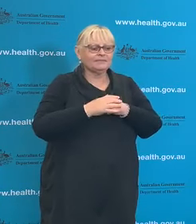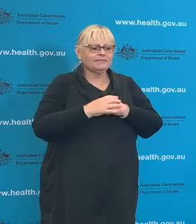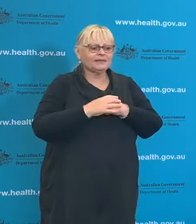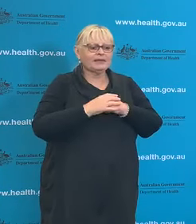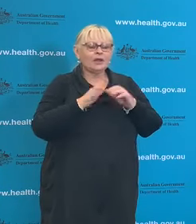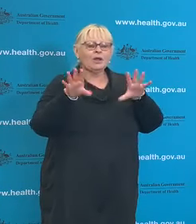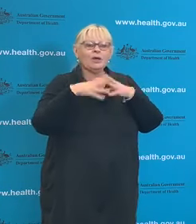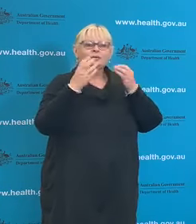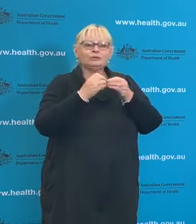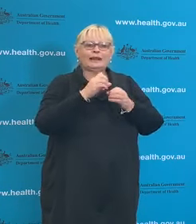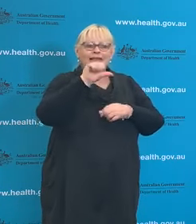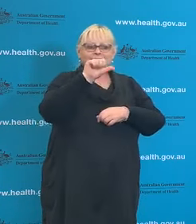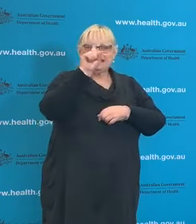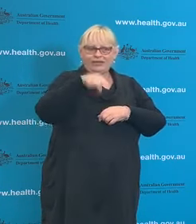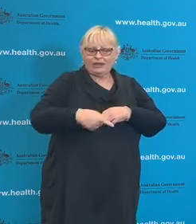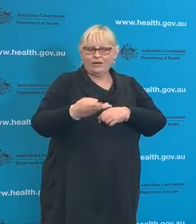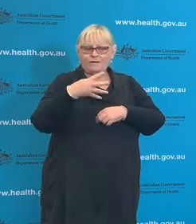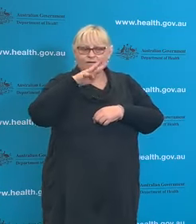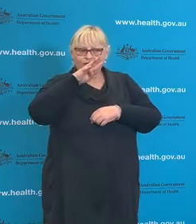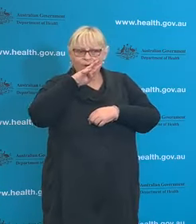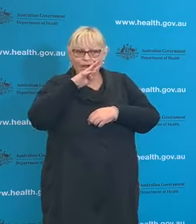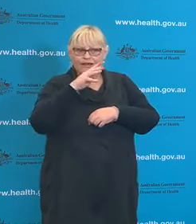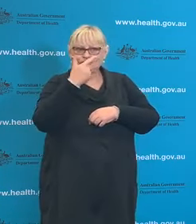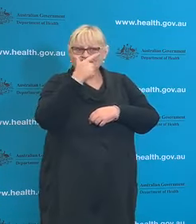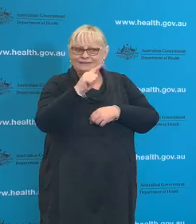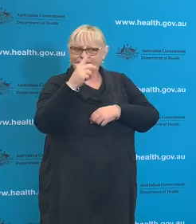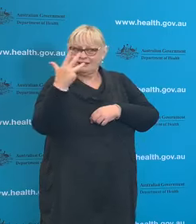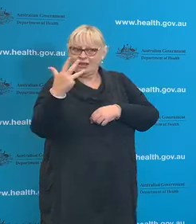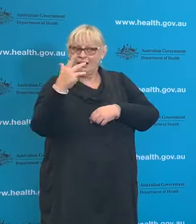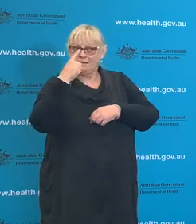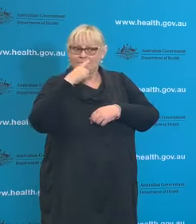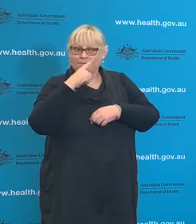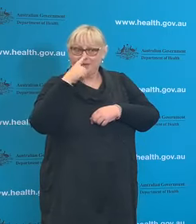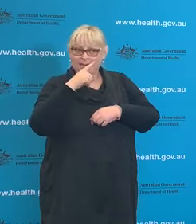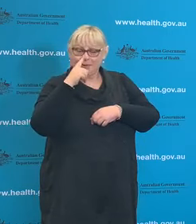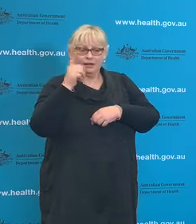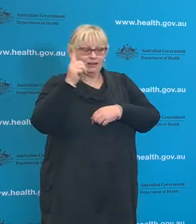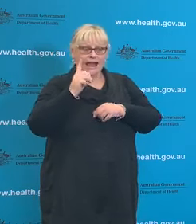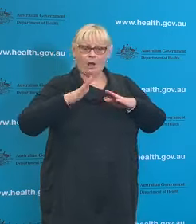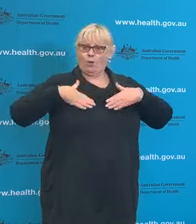6,479 people who have now recovered from